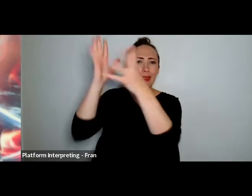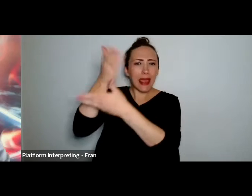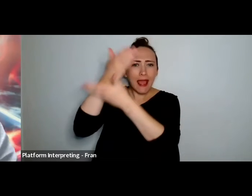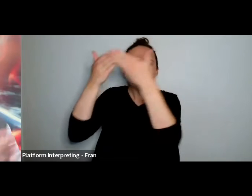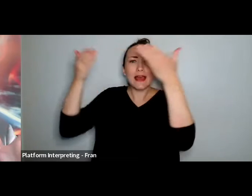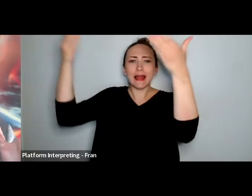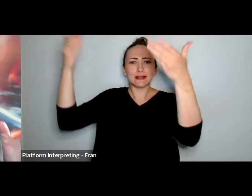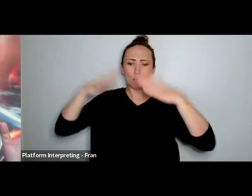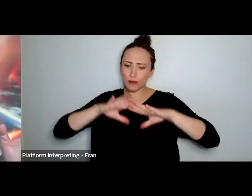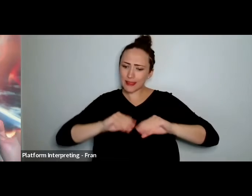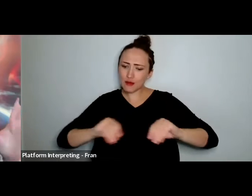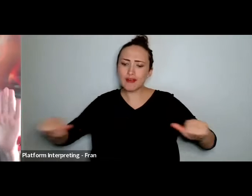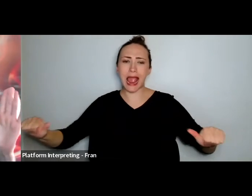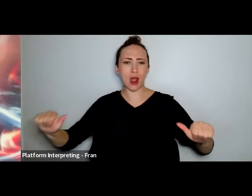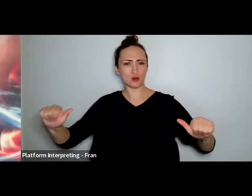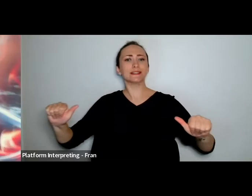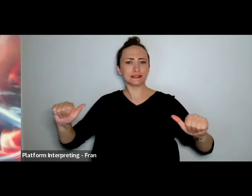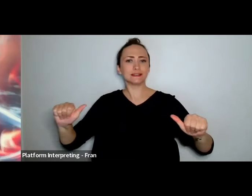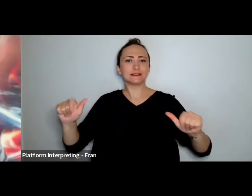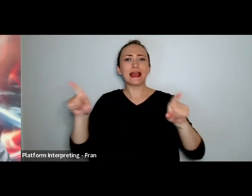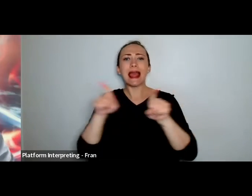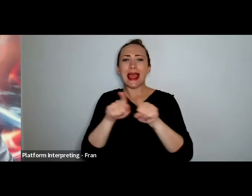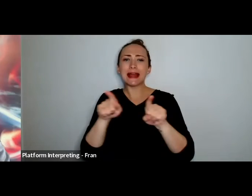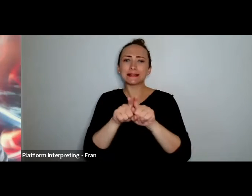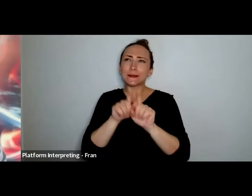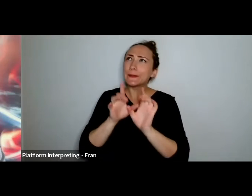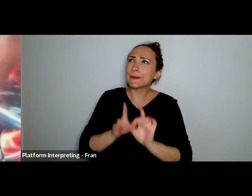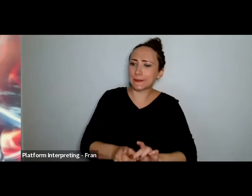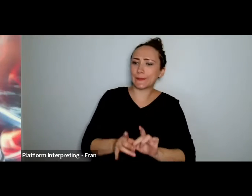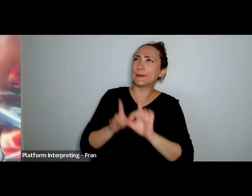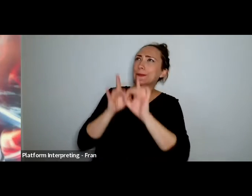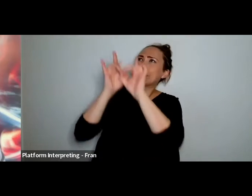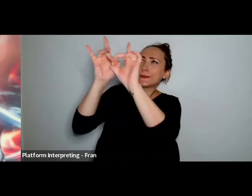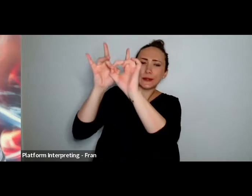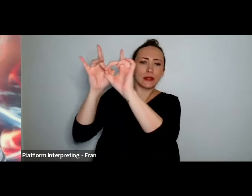A very quick translation, from confusion in darkness comes the light of understanding